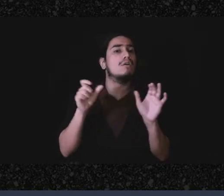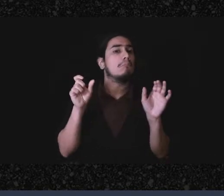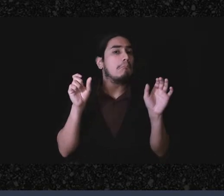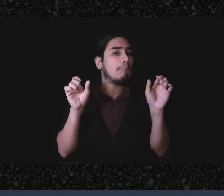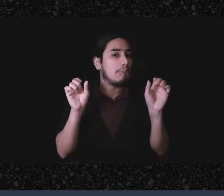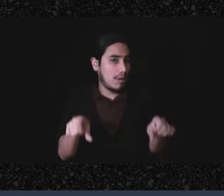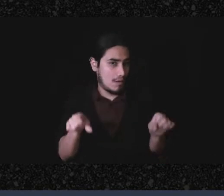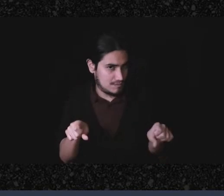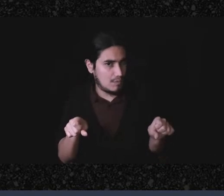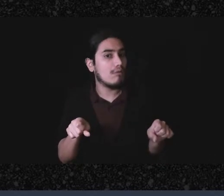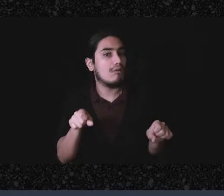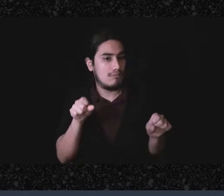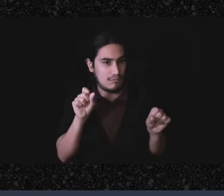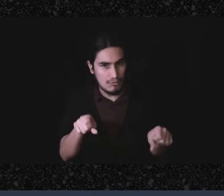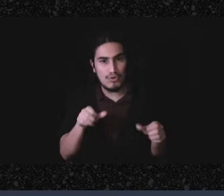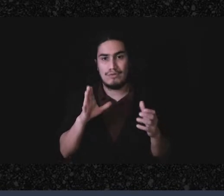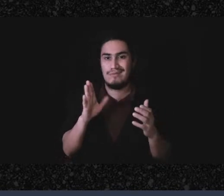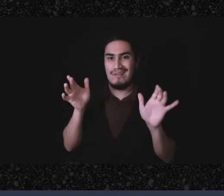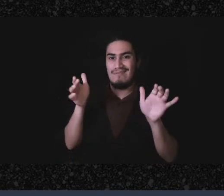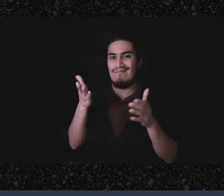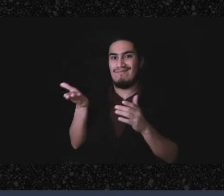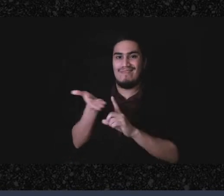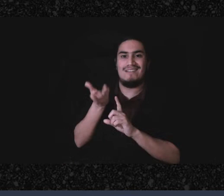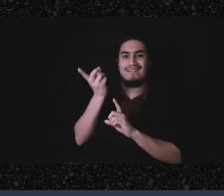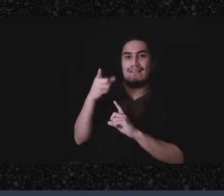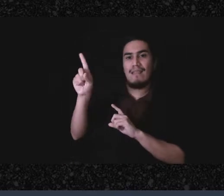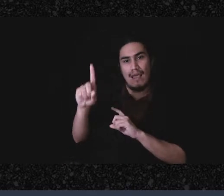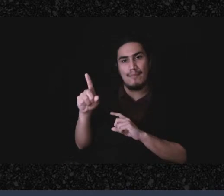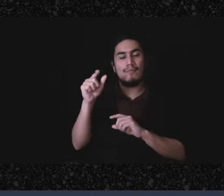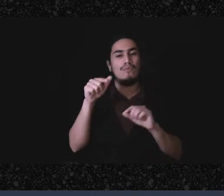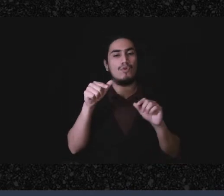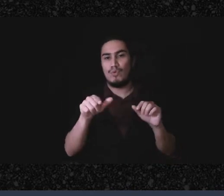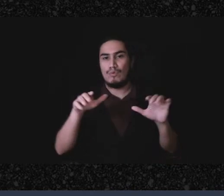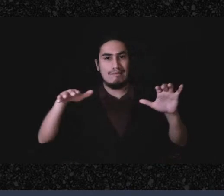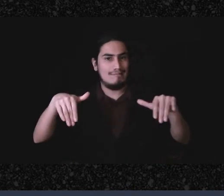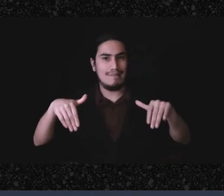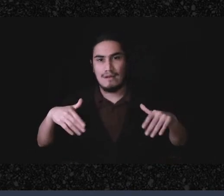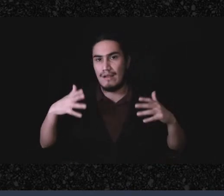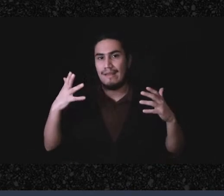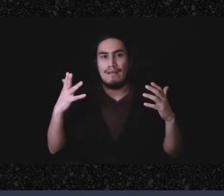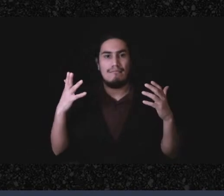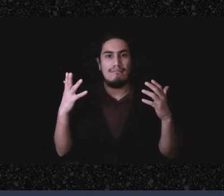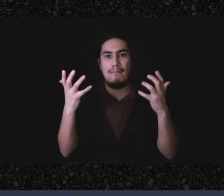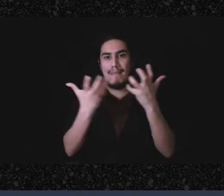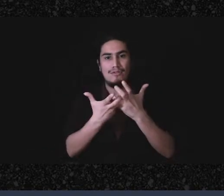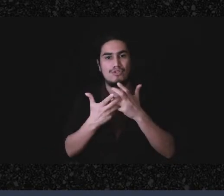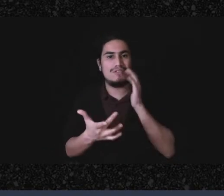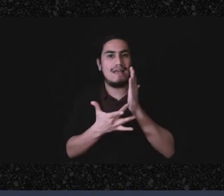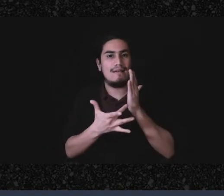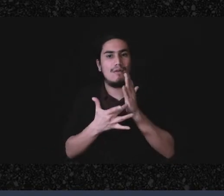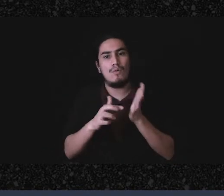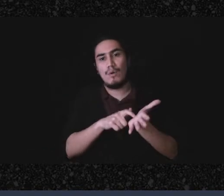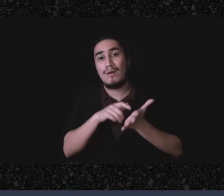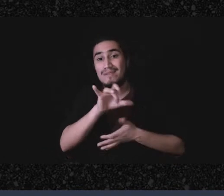that your intent was to incorporate and you just didn't meet the technical requirements. I think